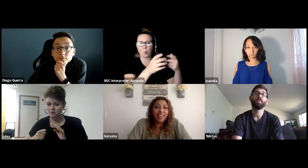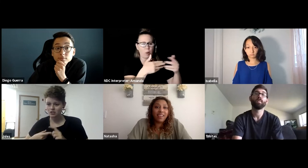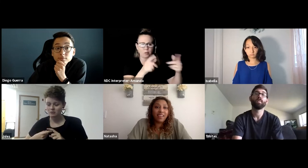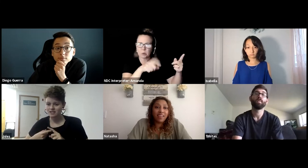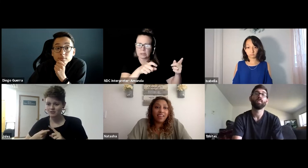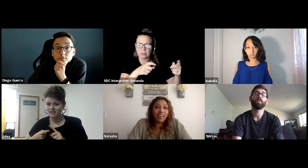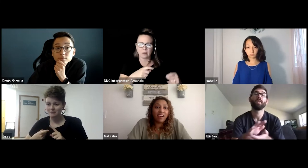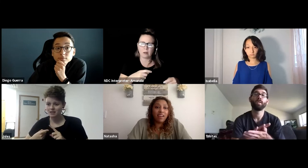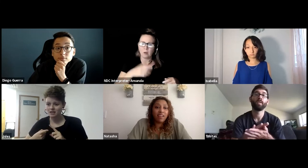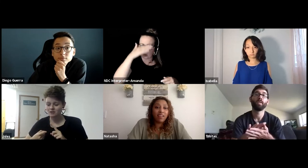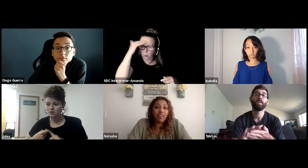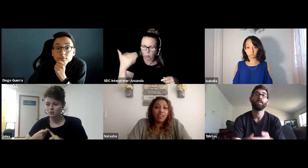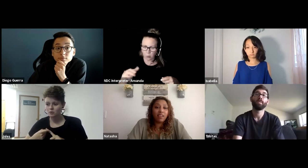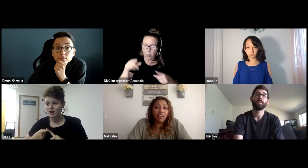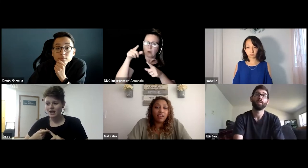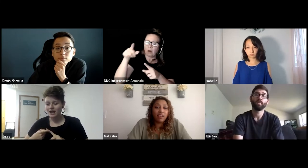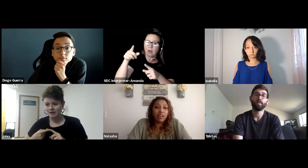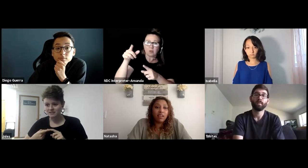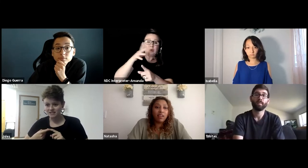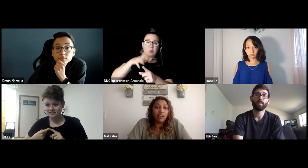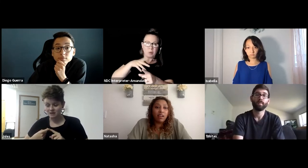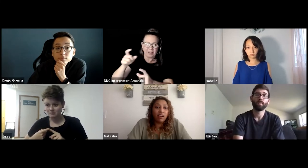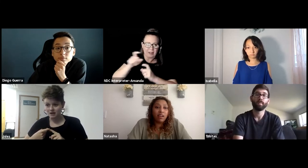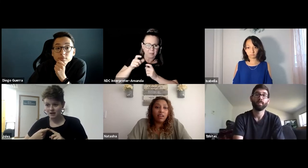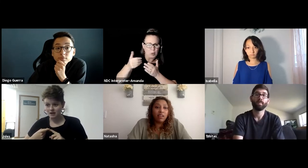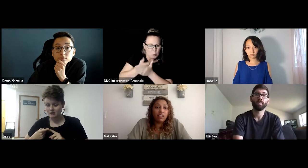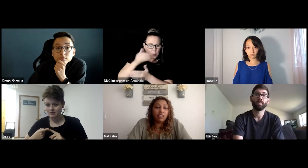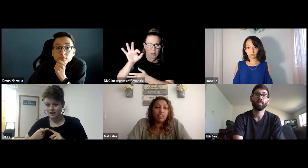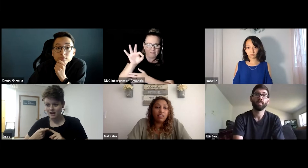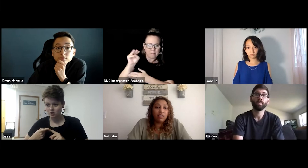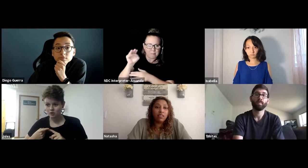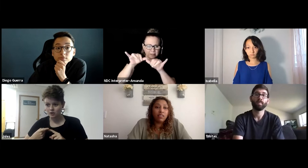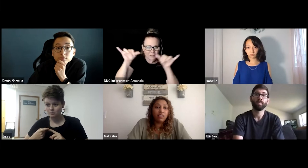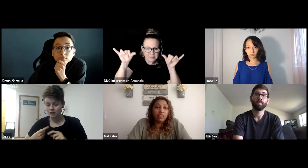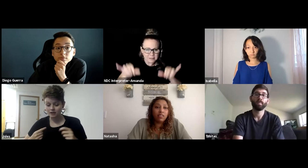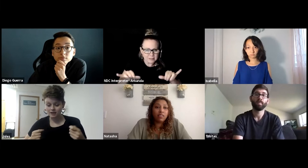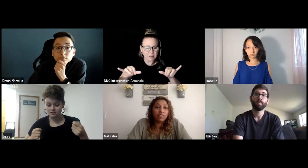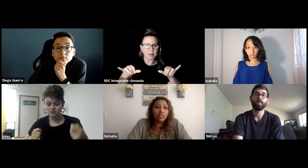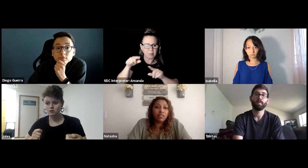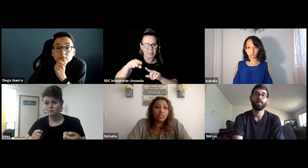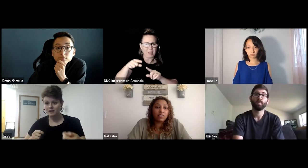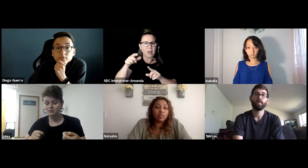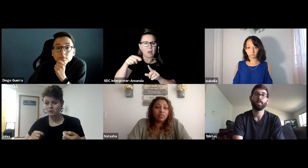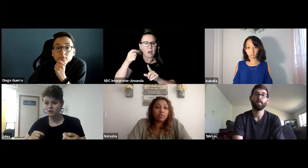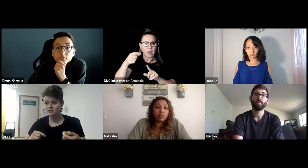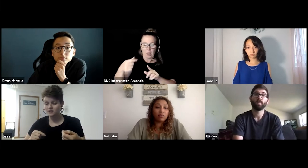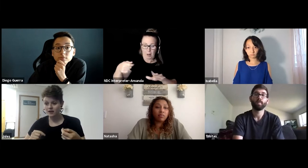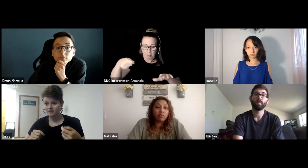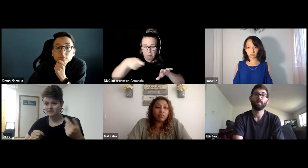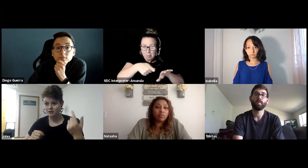She was able to get me a new FM system that could plug into my computer so that the sound